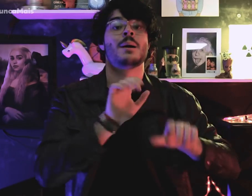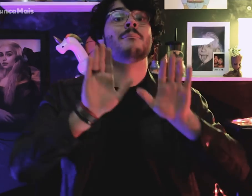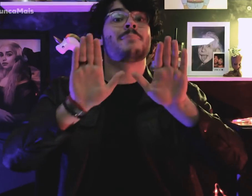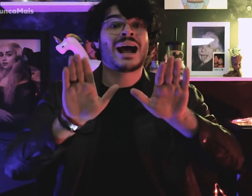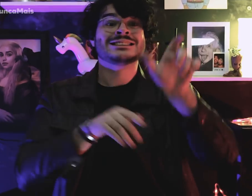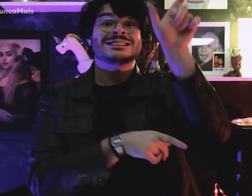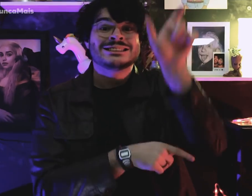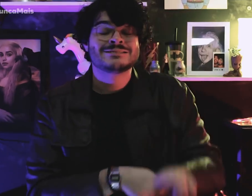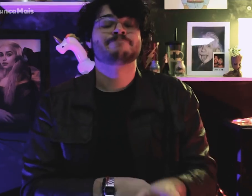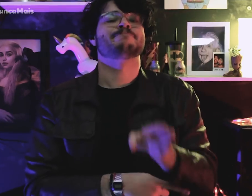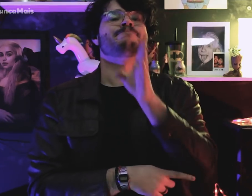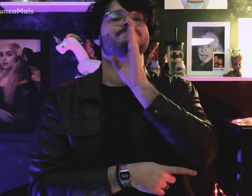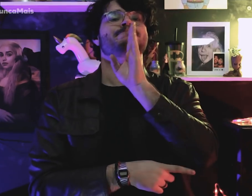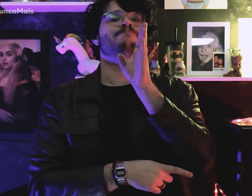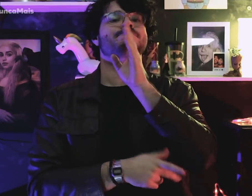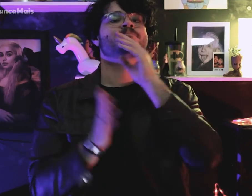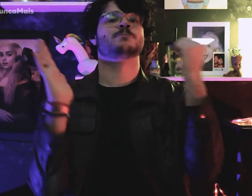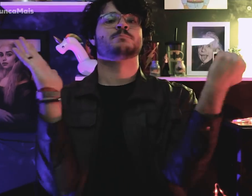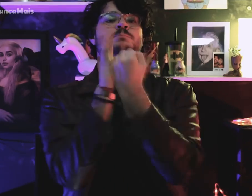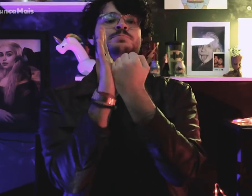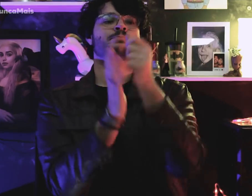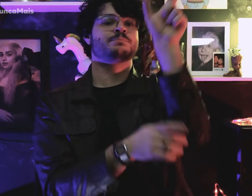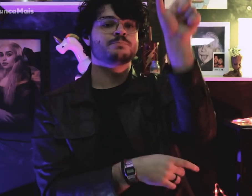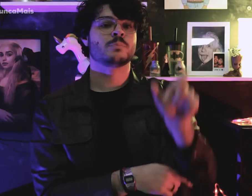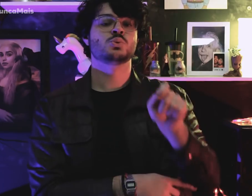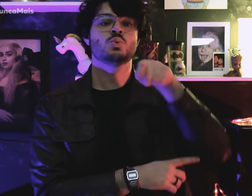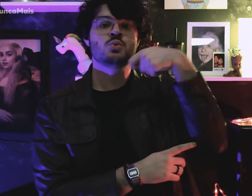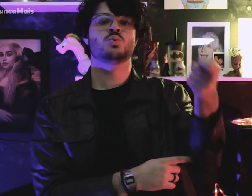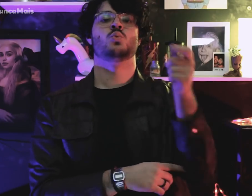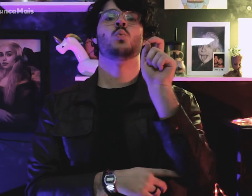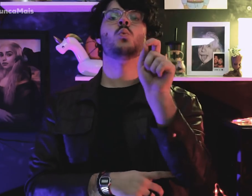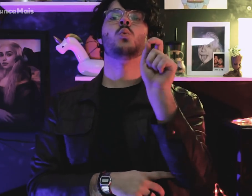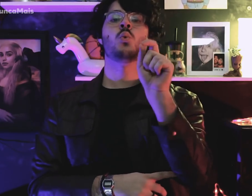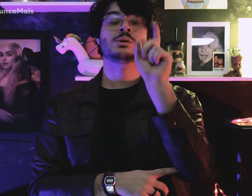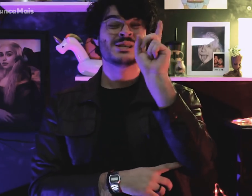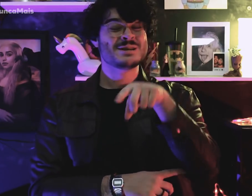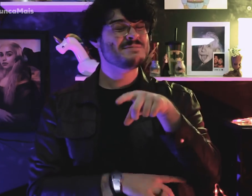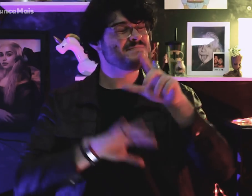and was considered: